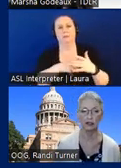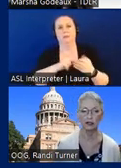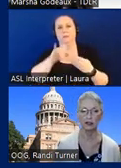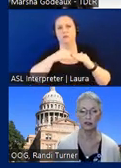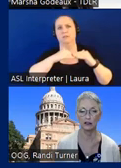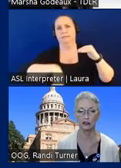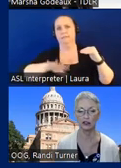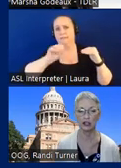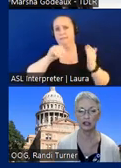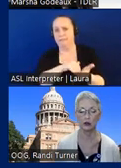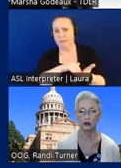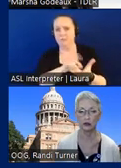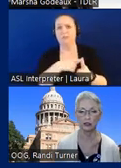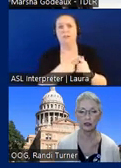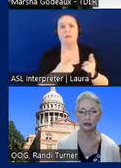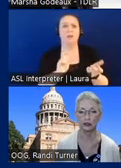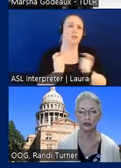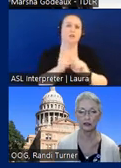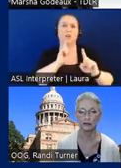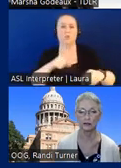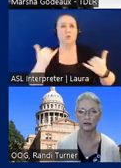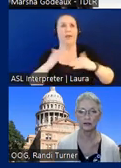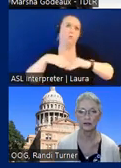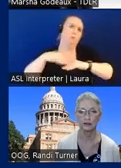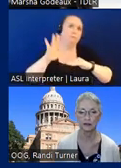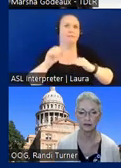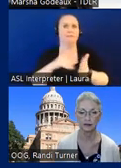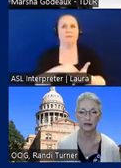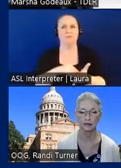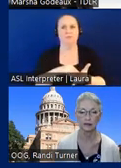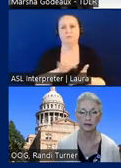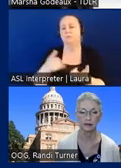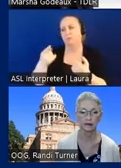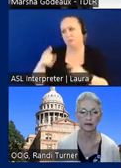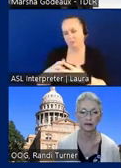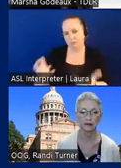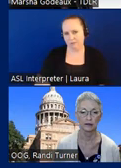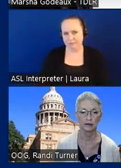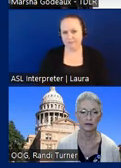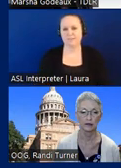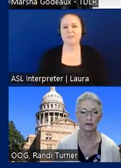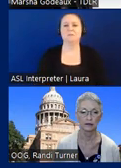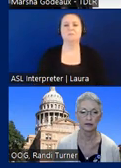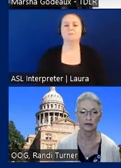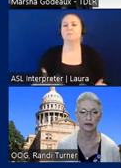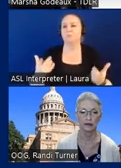then there's a change order that puts it over and that happens a lot so what they do is you register